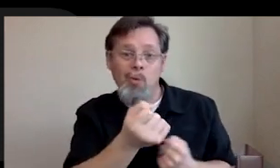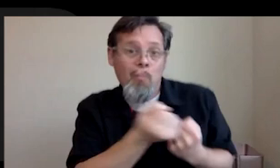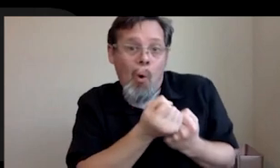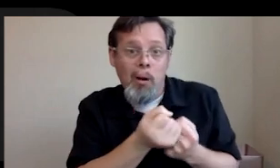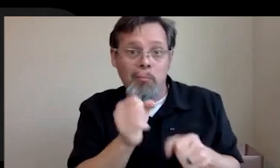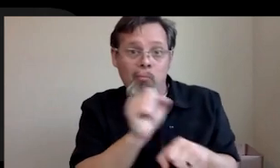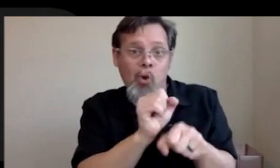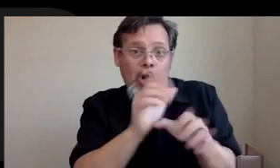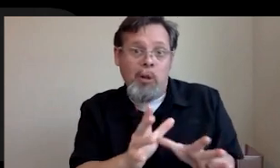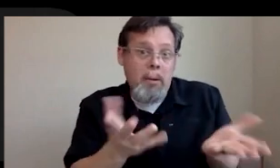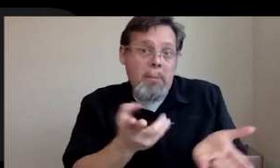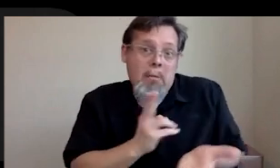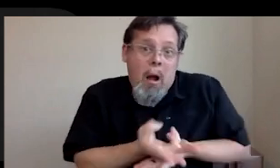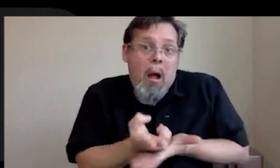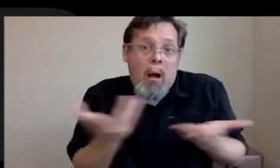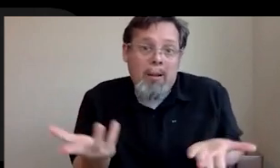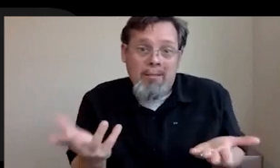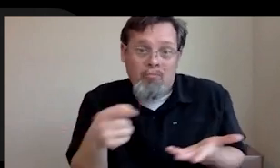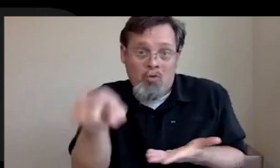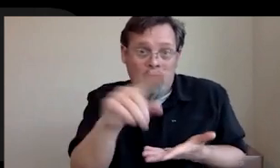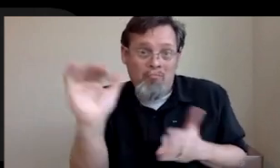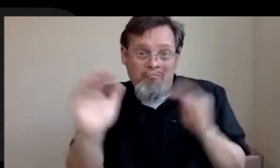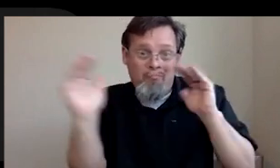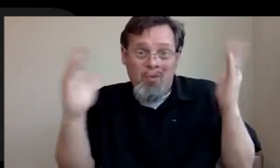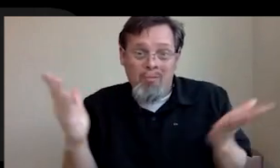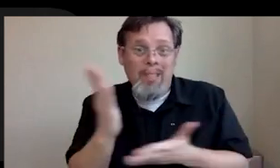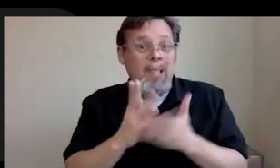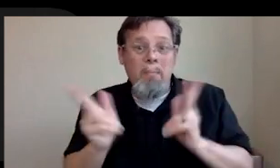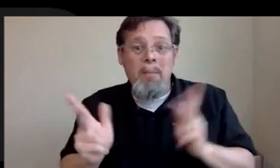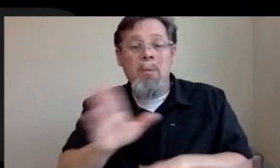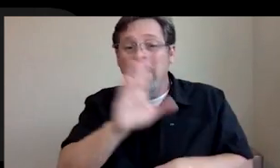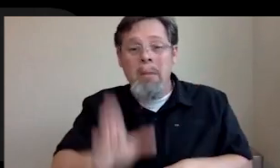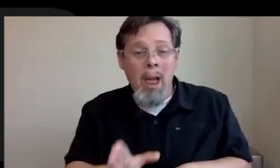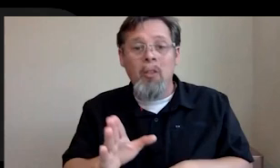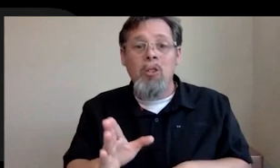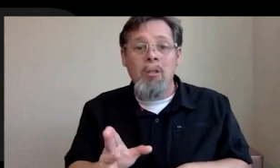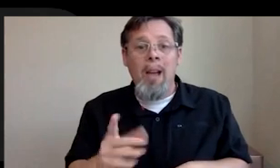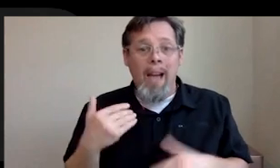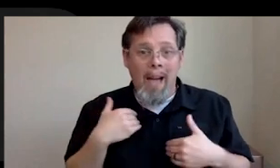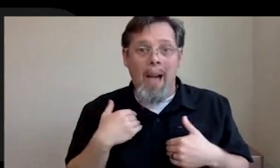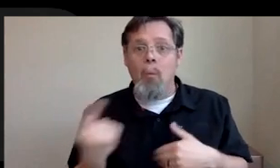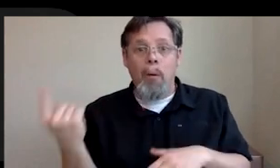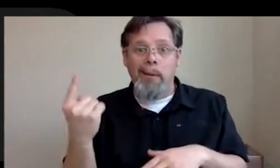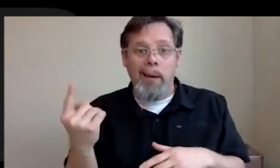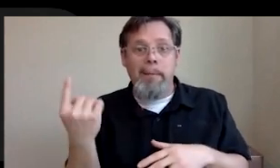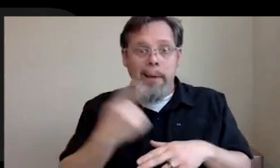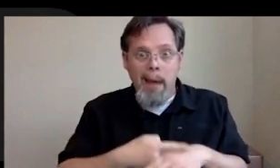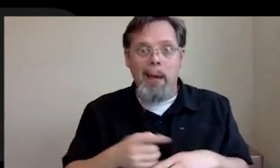be real. I'm going to talk to you guys like adults. You know, some people never spent a day making a game themselves, but I have spent a lot of time